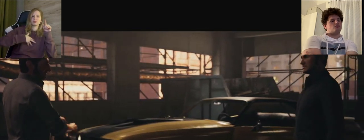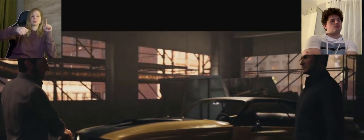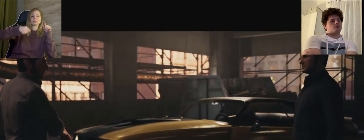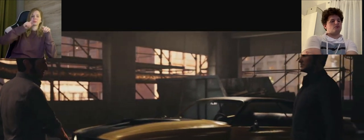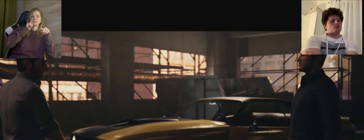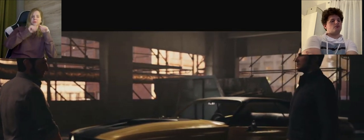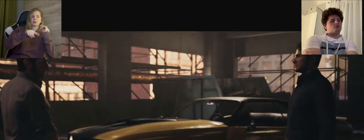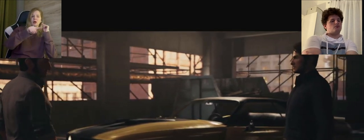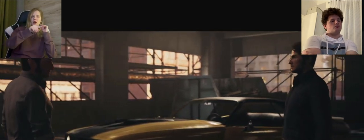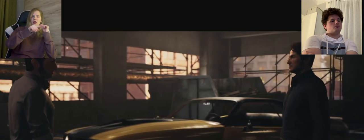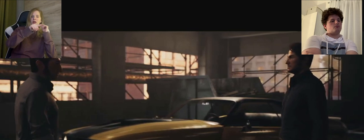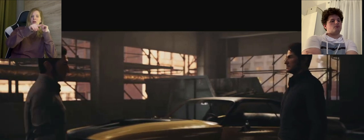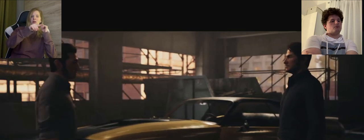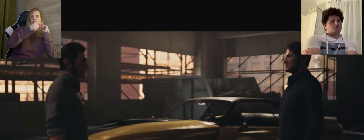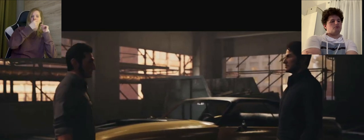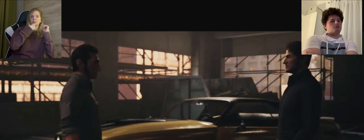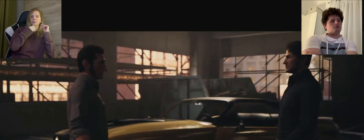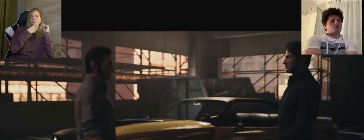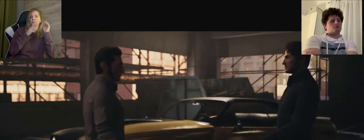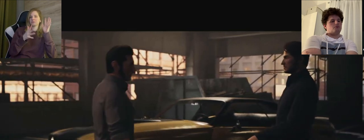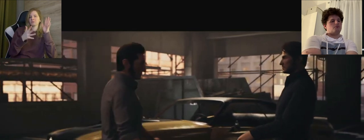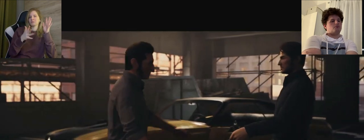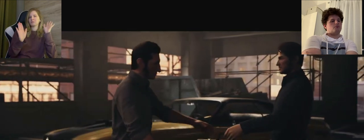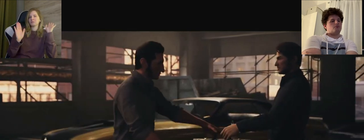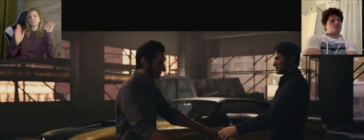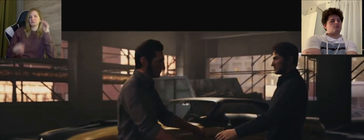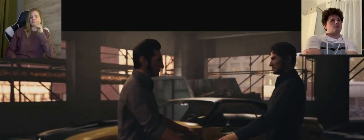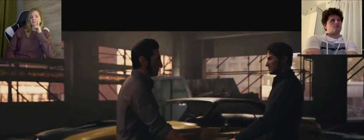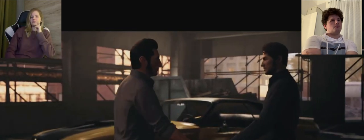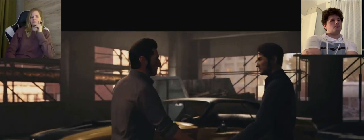K: something tells me that this merchant is Vin's brother